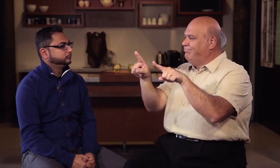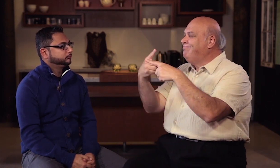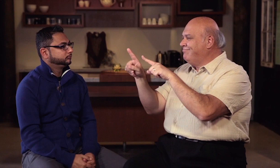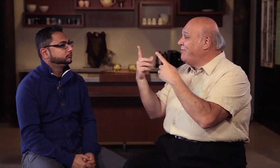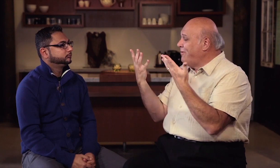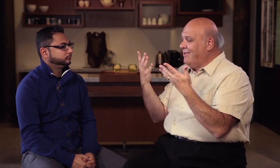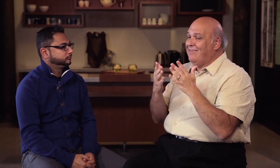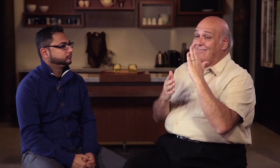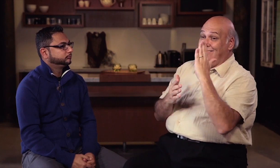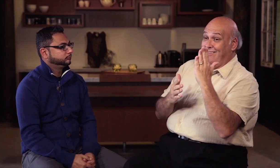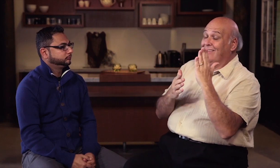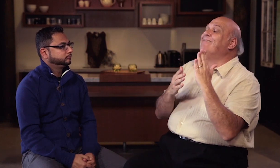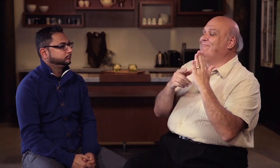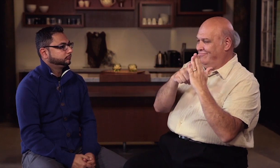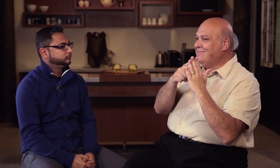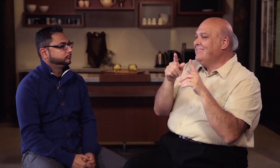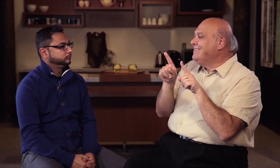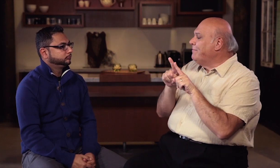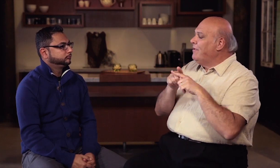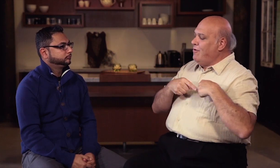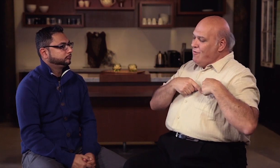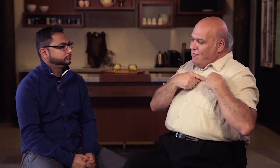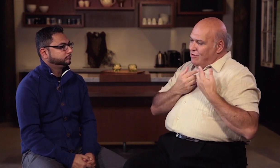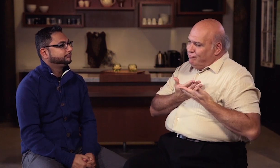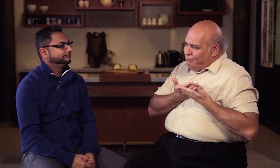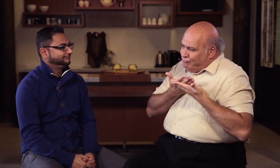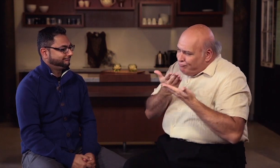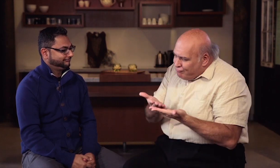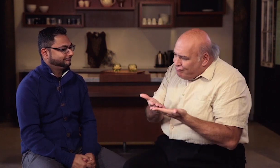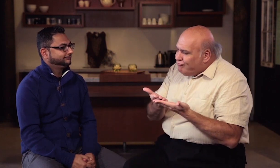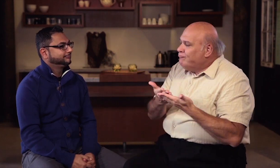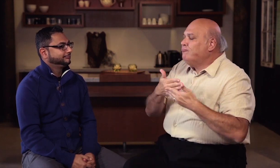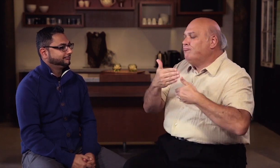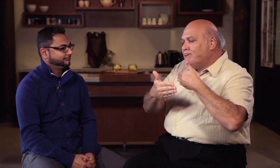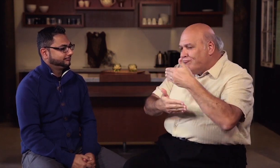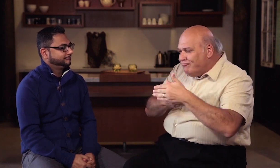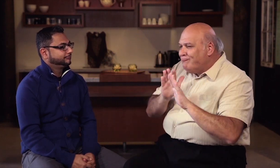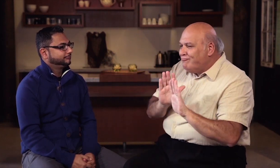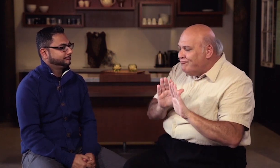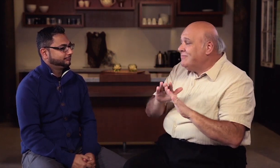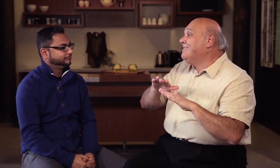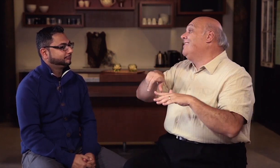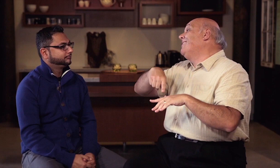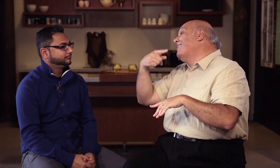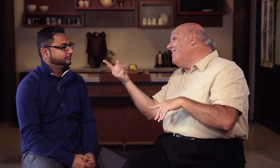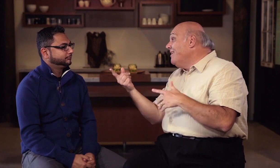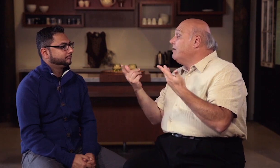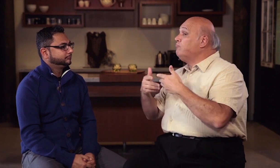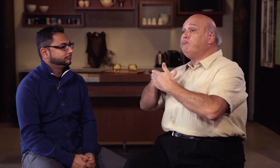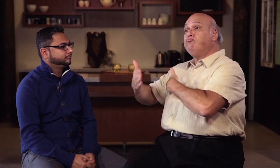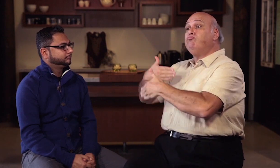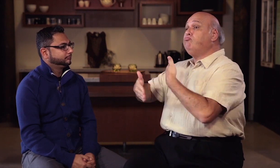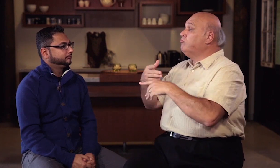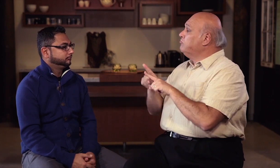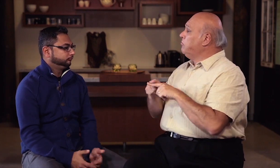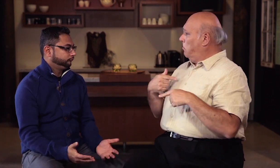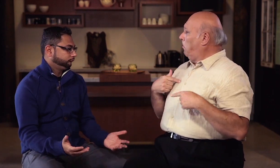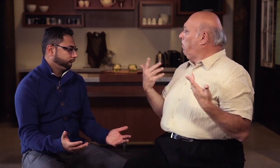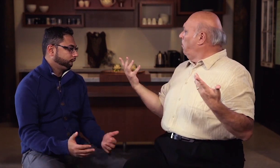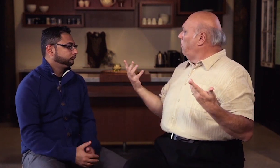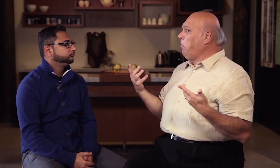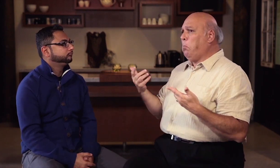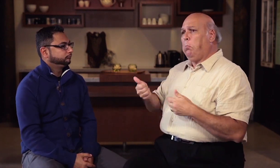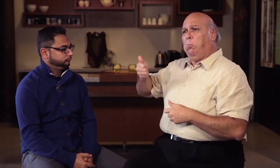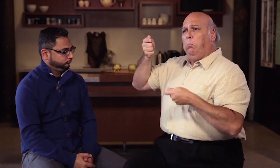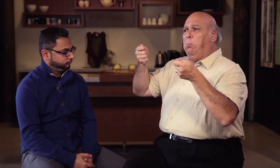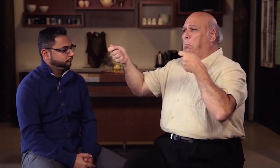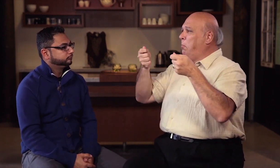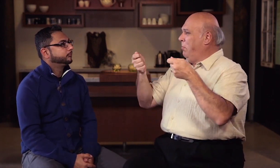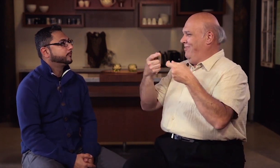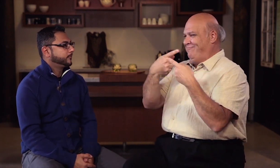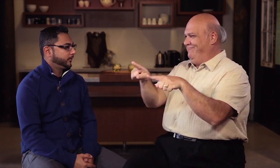the difference is how willing they are and to be careful, others find they have no problem taking on challenges.